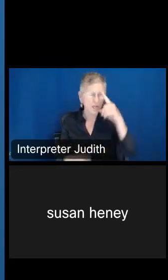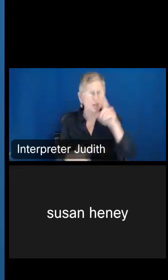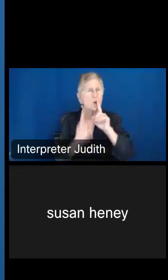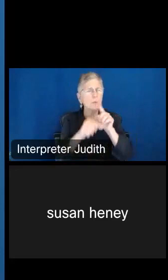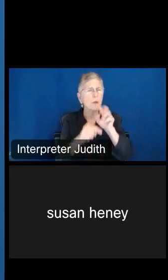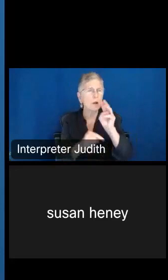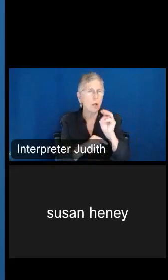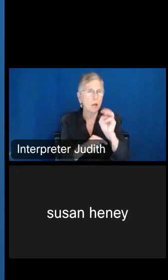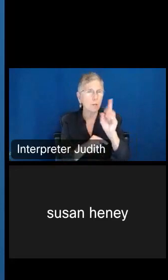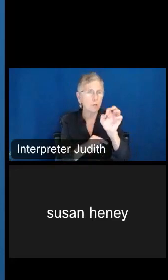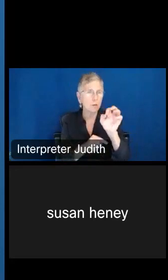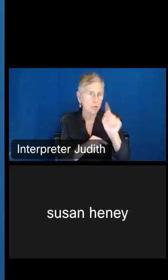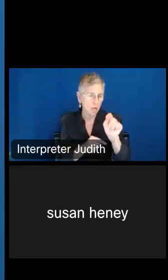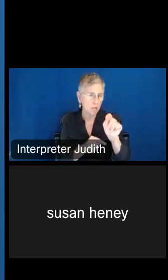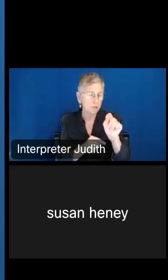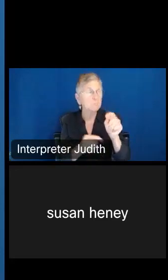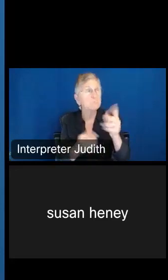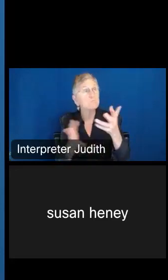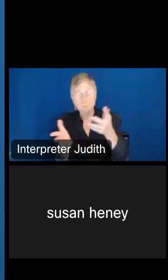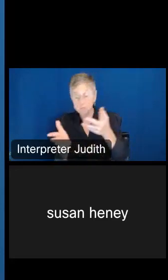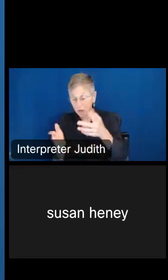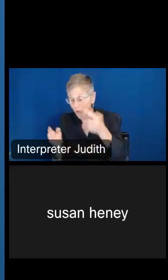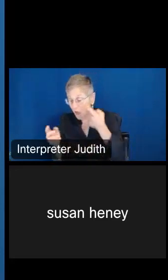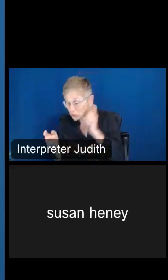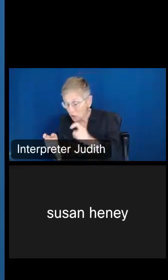came up, so I thought I just asked you though, since you -- good timing.